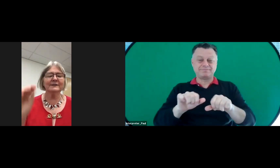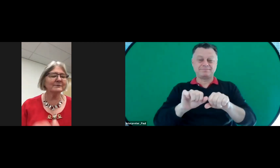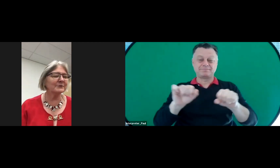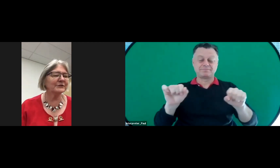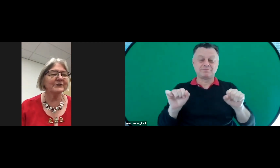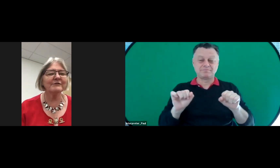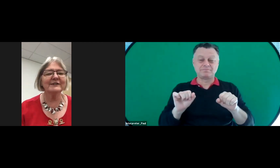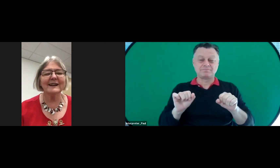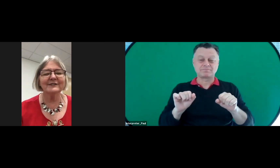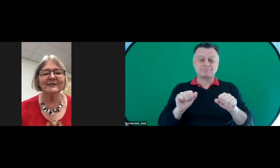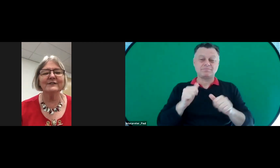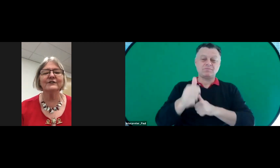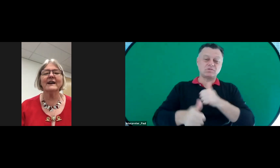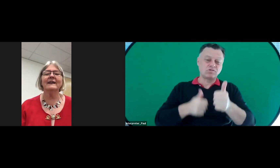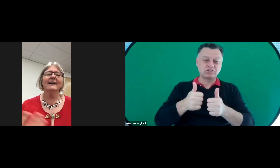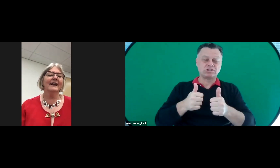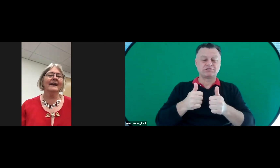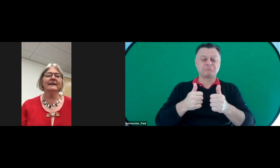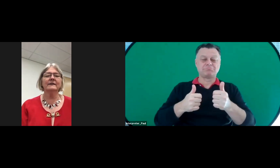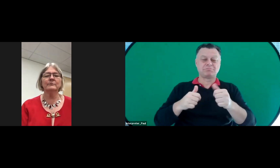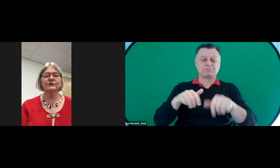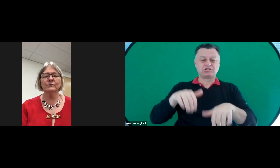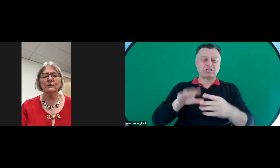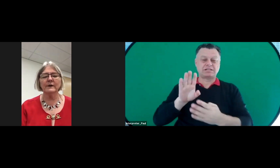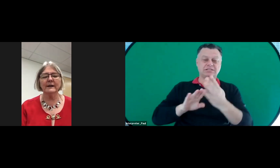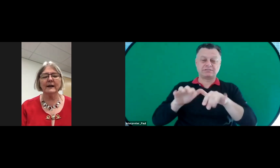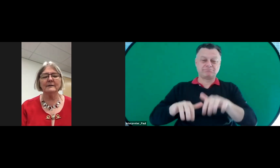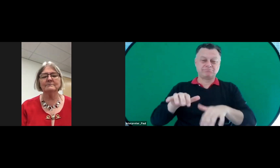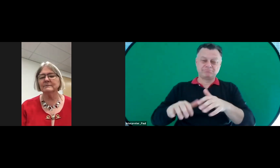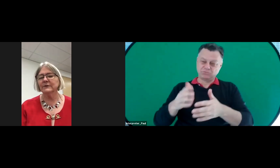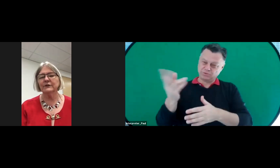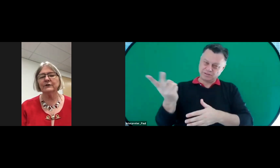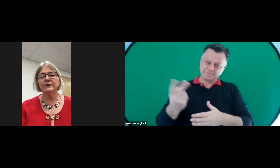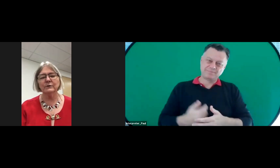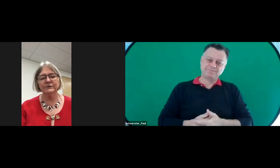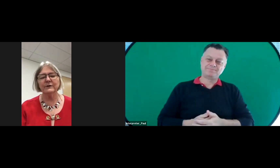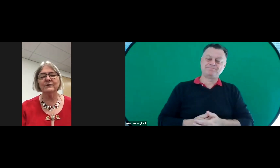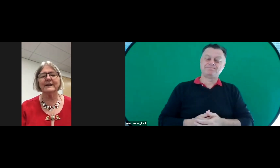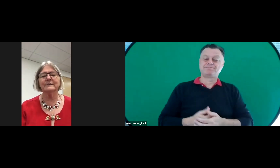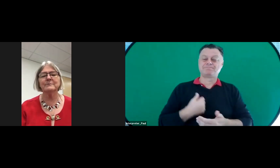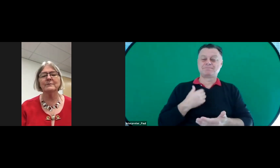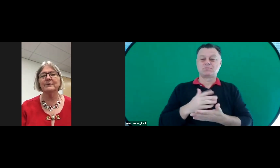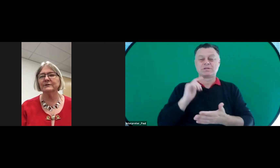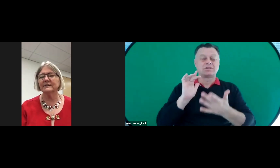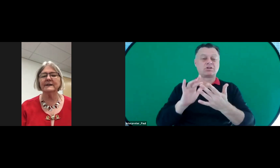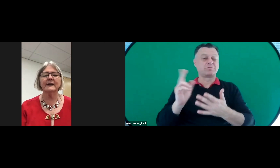still put your congratulations in the chat. And I'm sure you can also contact them both personally